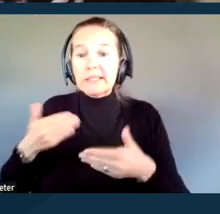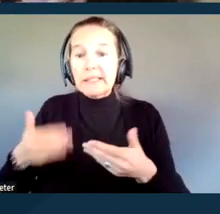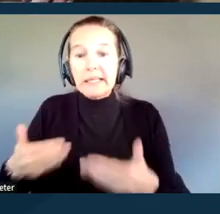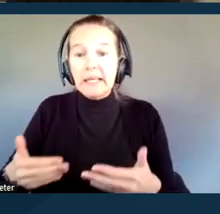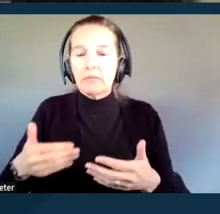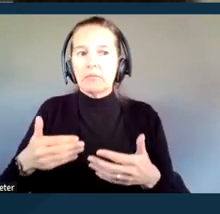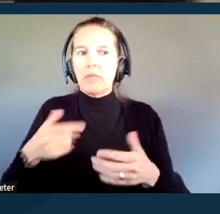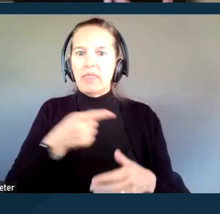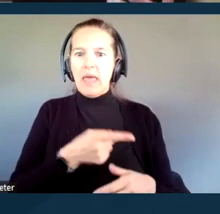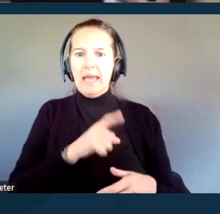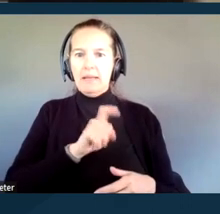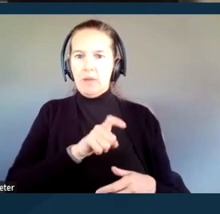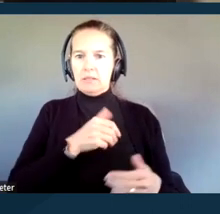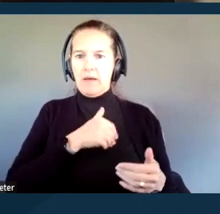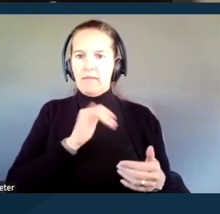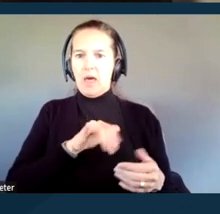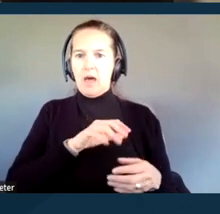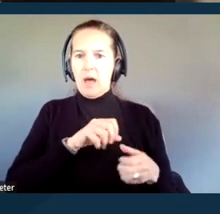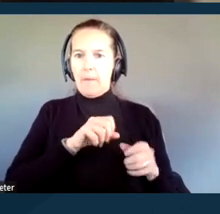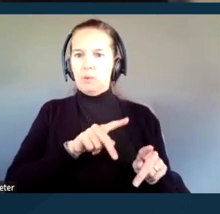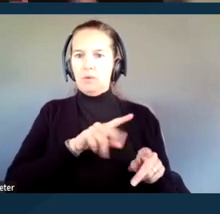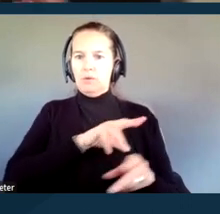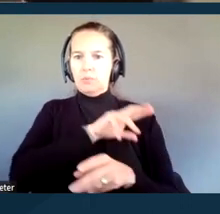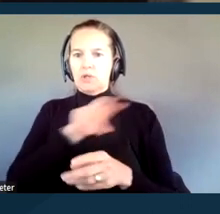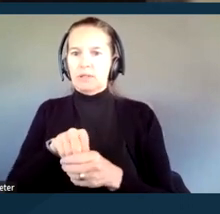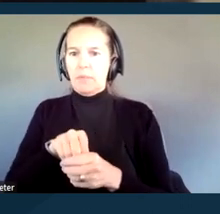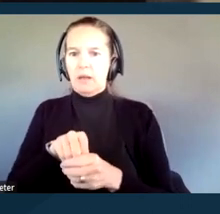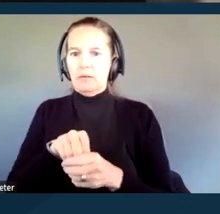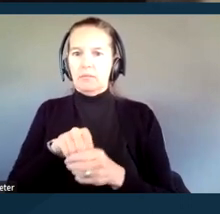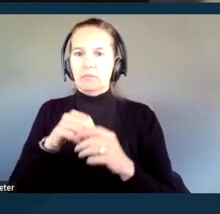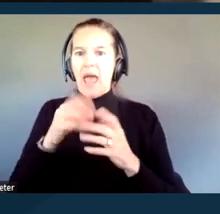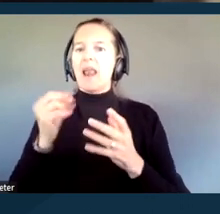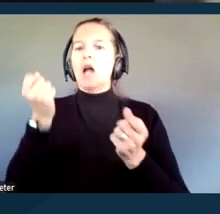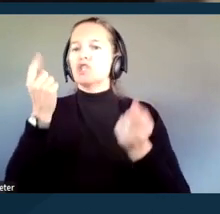to participate and to understand what is happening. Next slide, please.